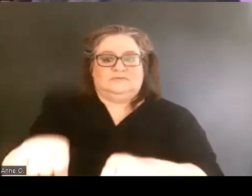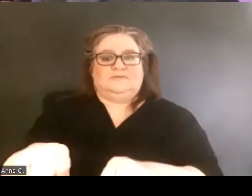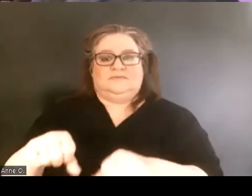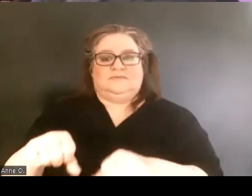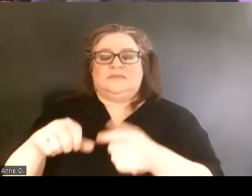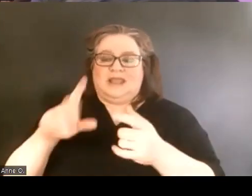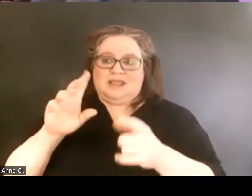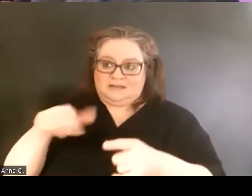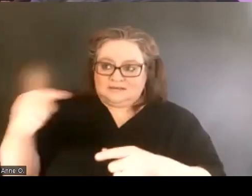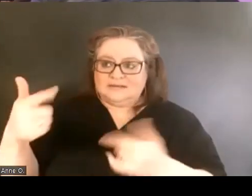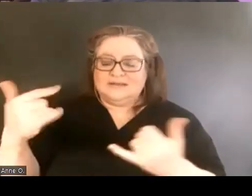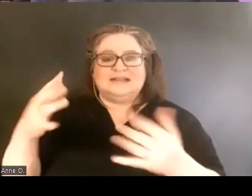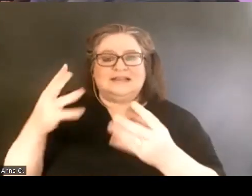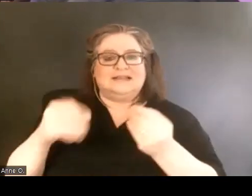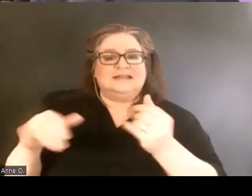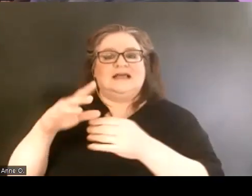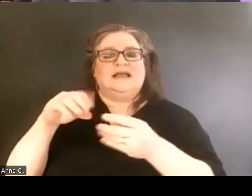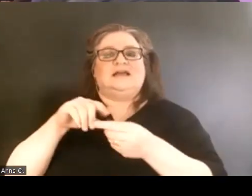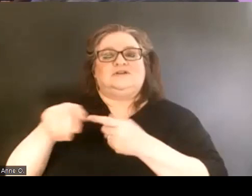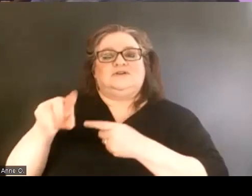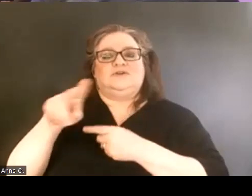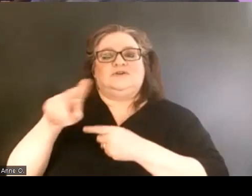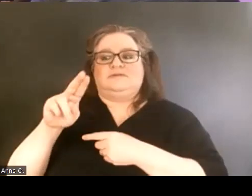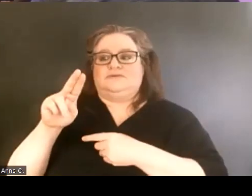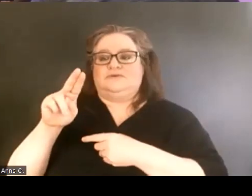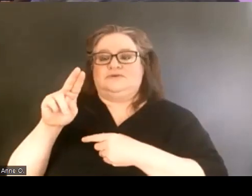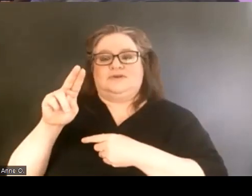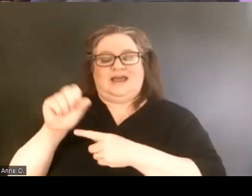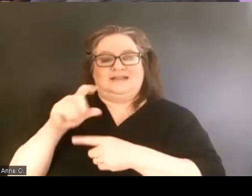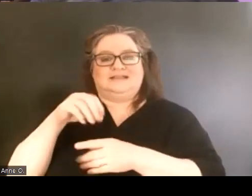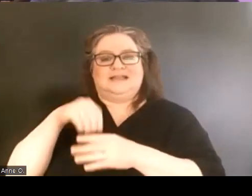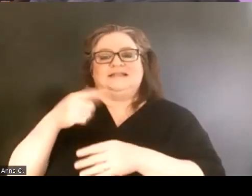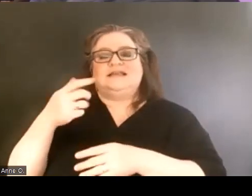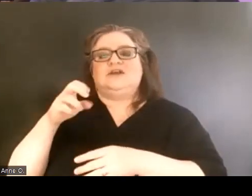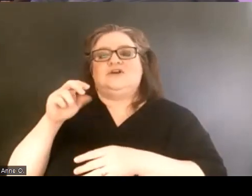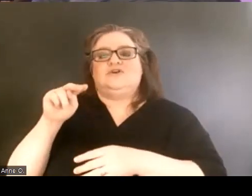in the first Treaty of Greenville in 1795.